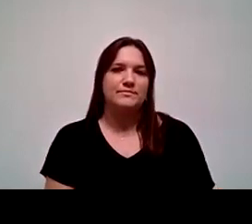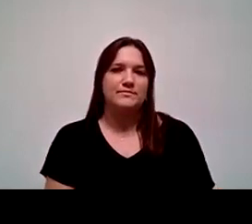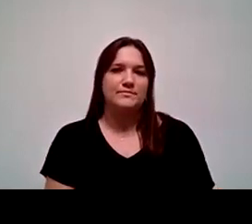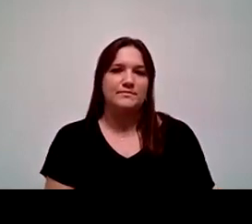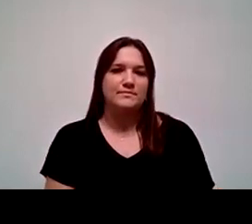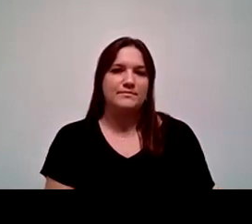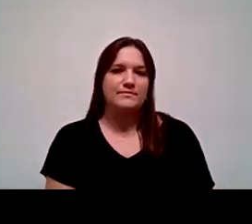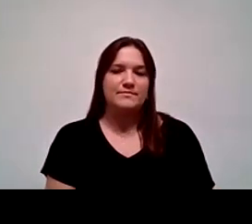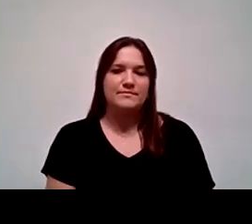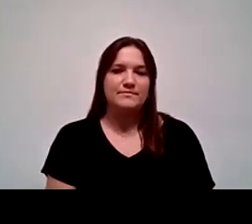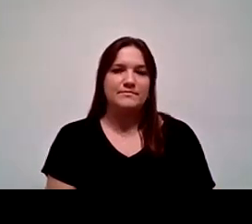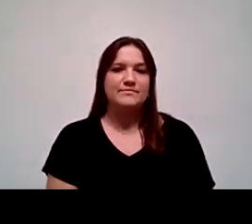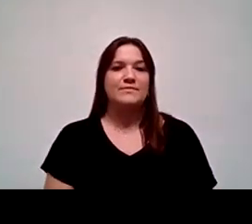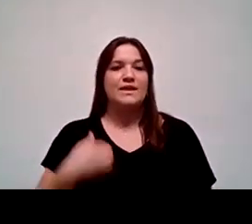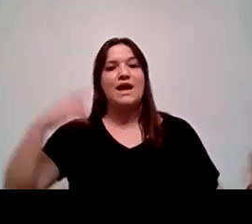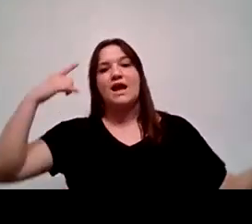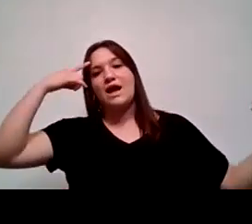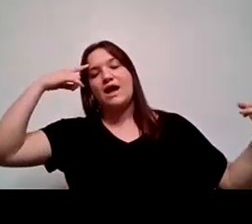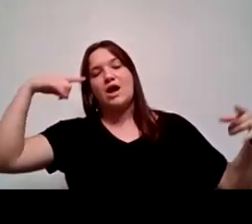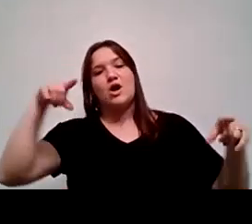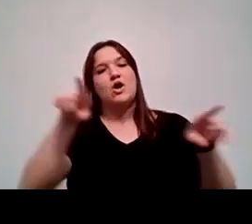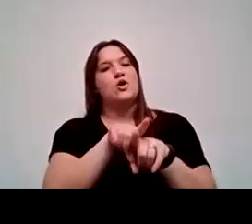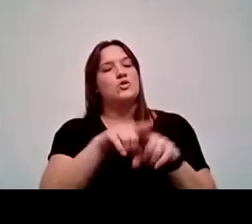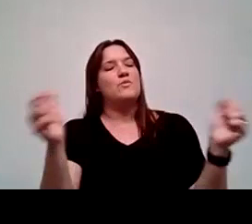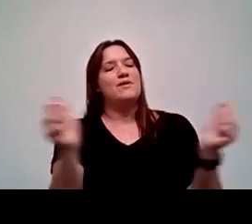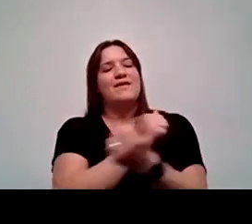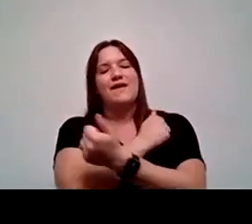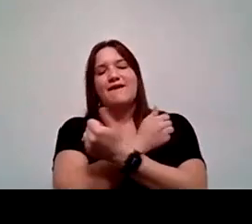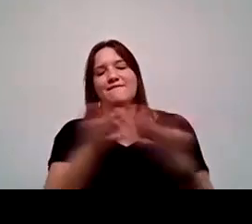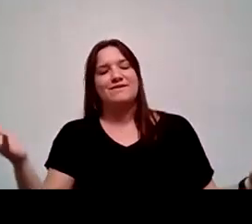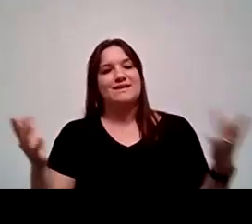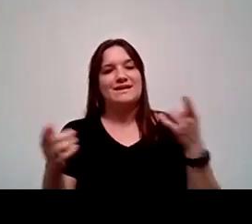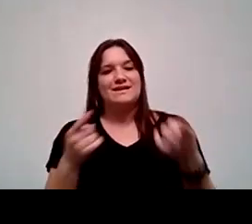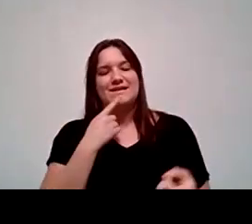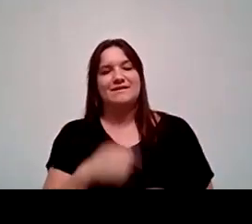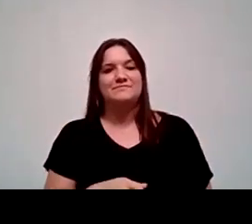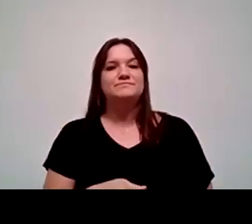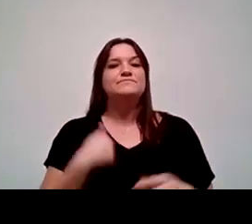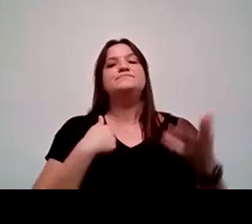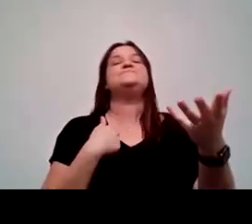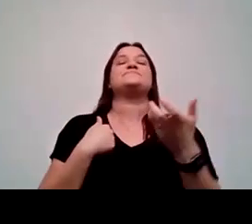I agree with everything my colleague, Dr. Buckley said. I do want to say something about